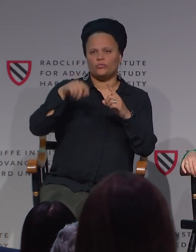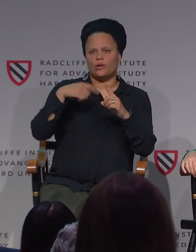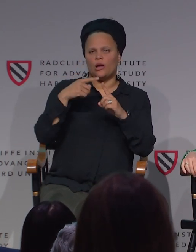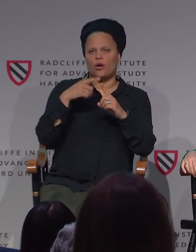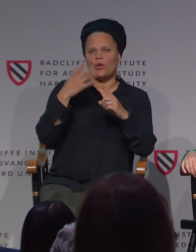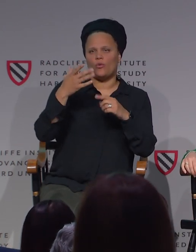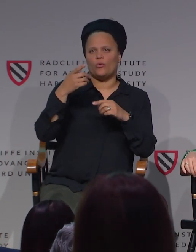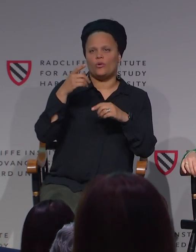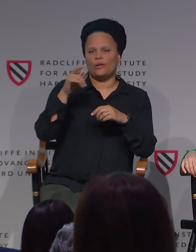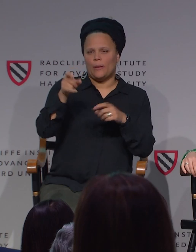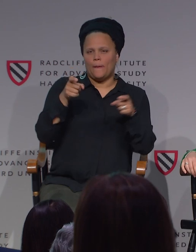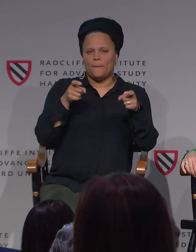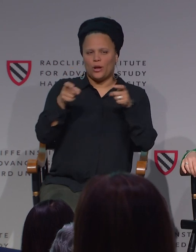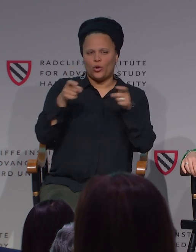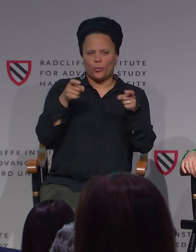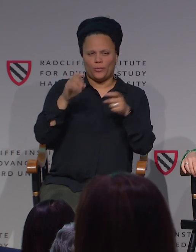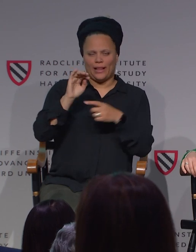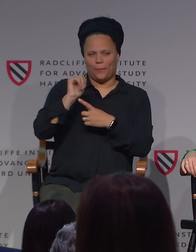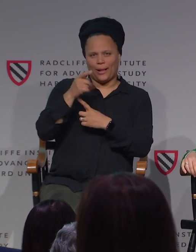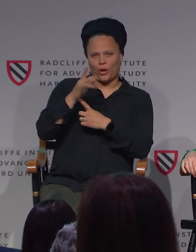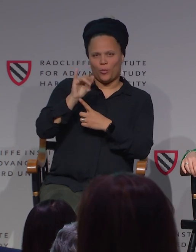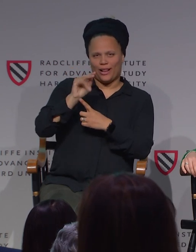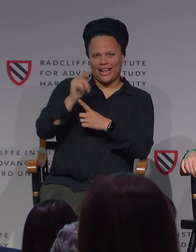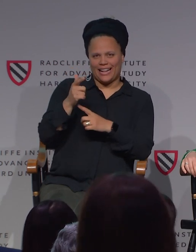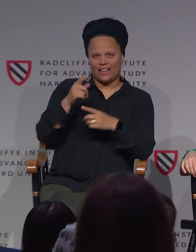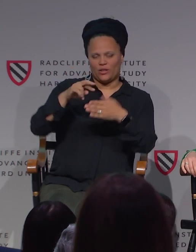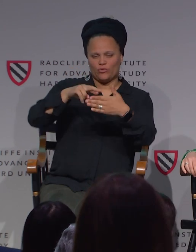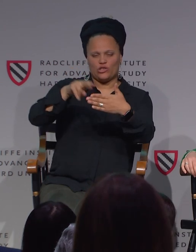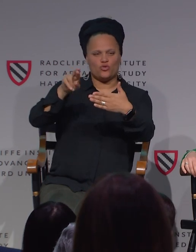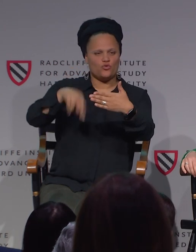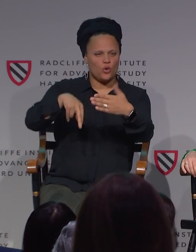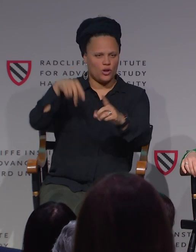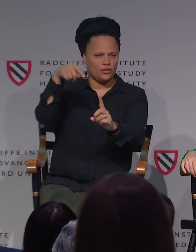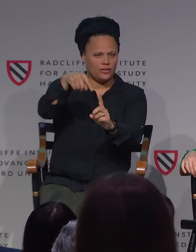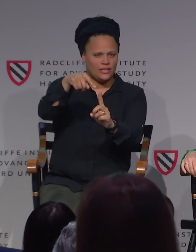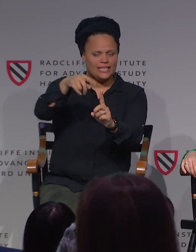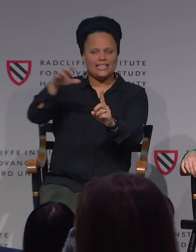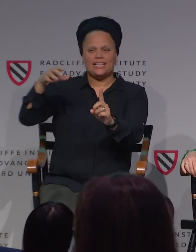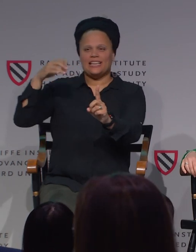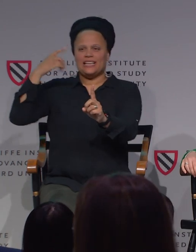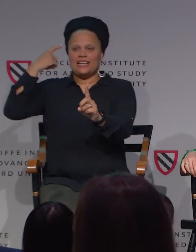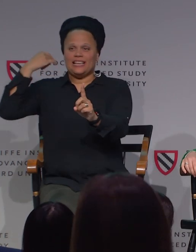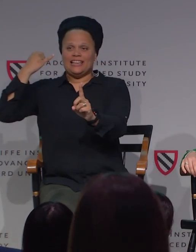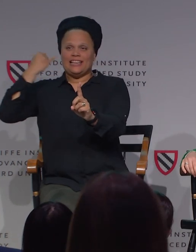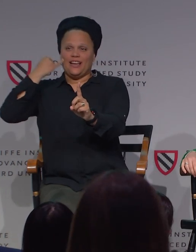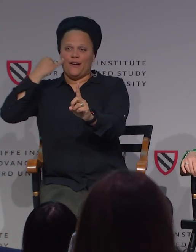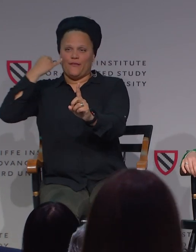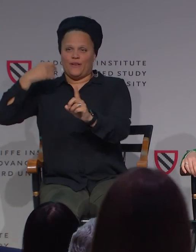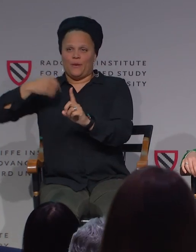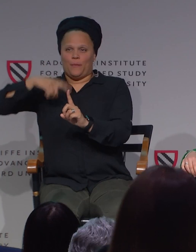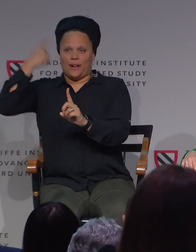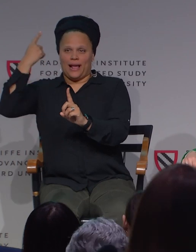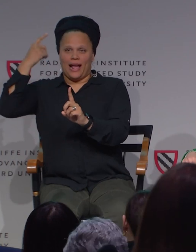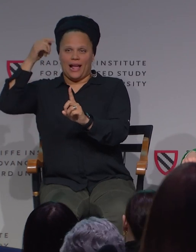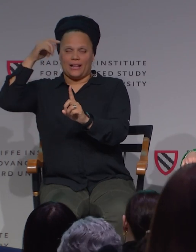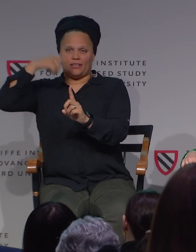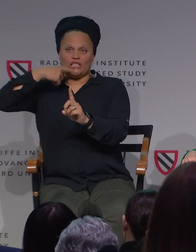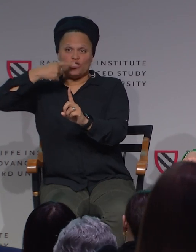Also, if I could comment on that. As far as manipulating the results, if I could say,